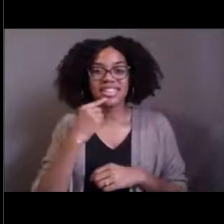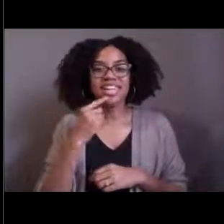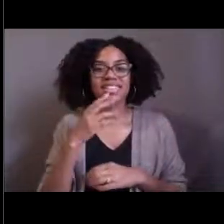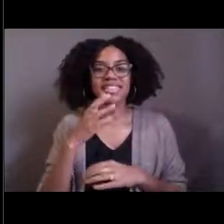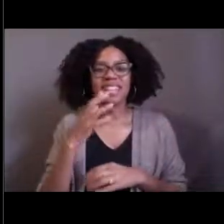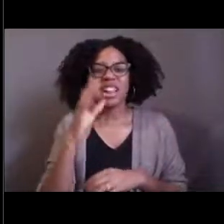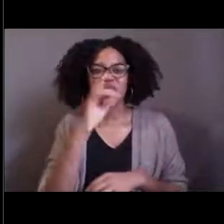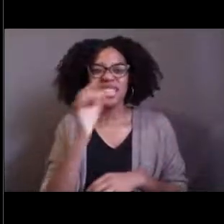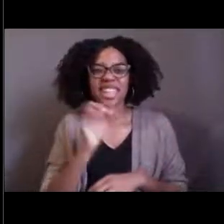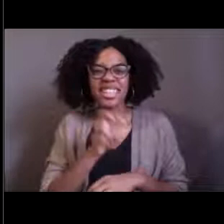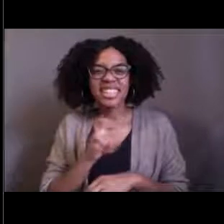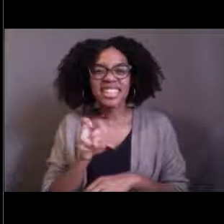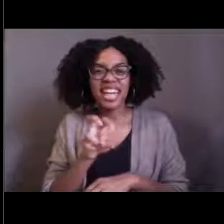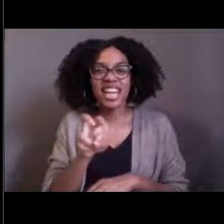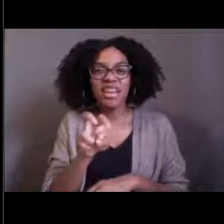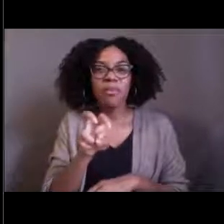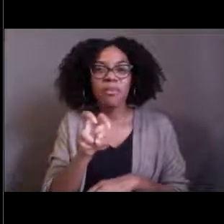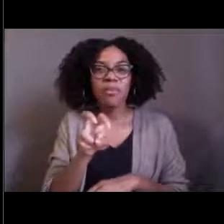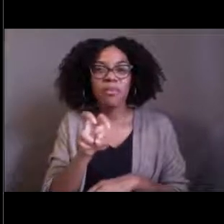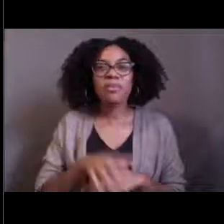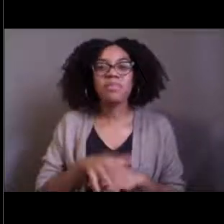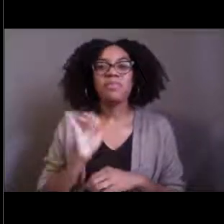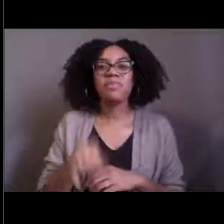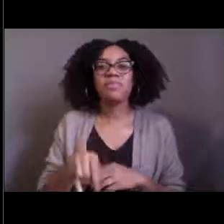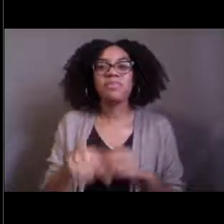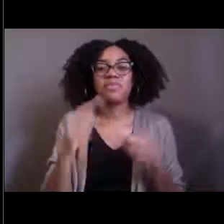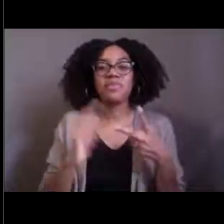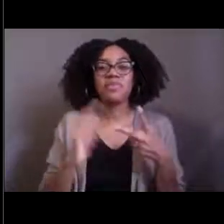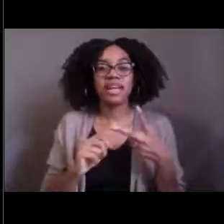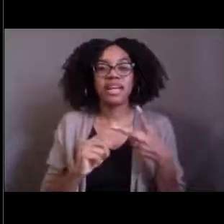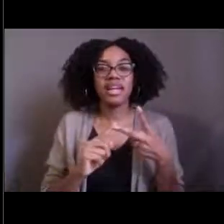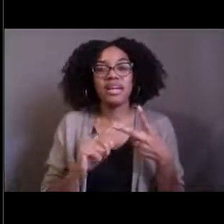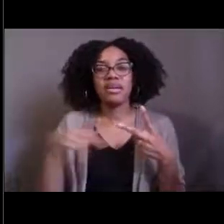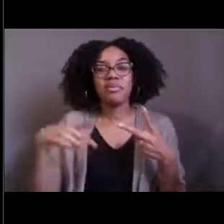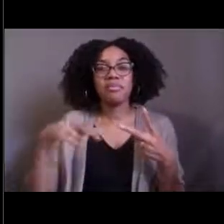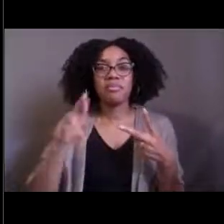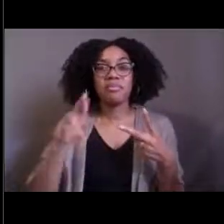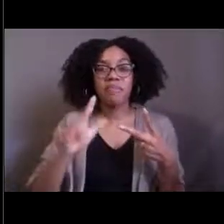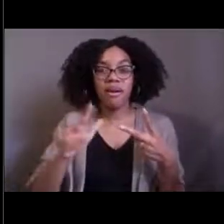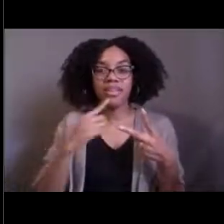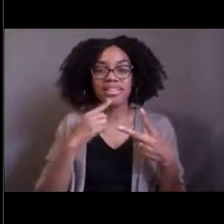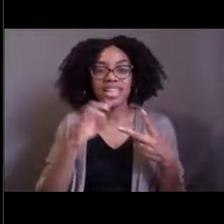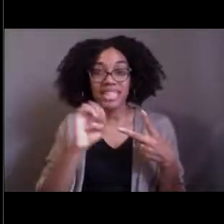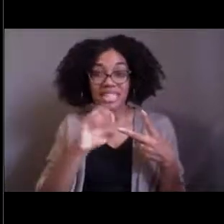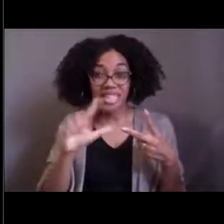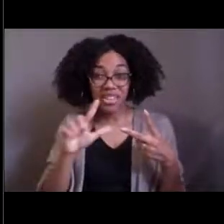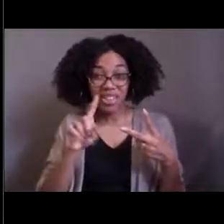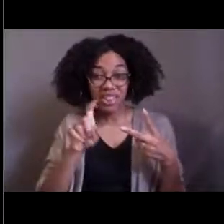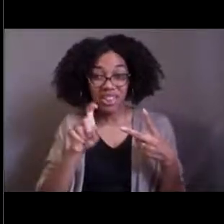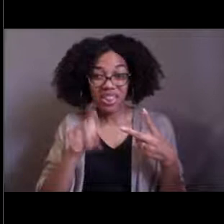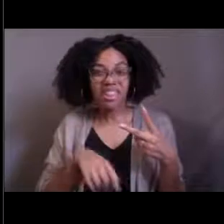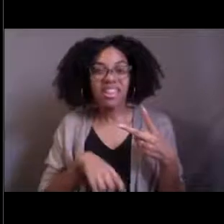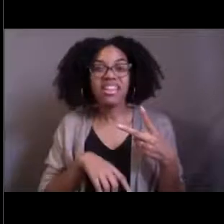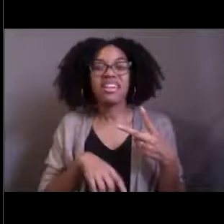Oh, Paul thinks maybe it's some kind of eel. So not only what do you think it is but what observations?